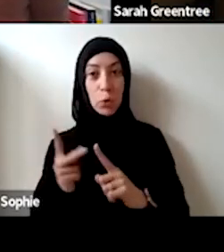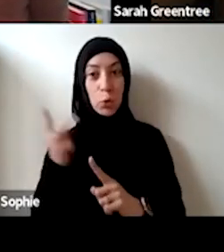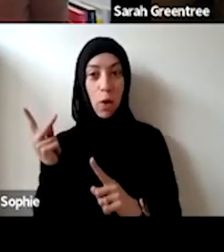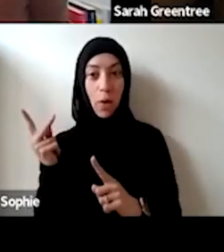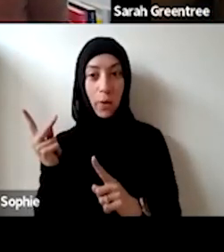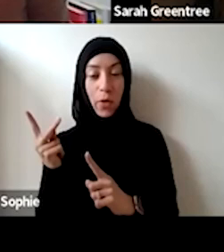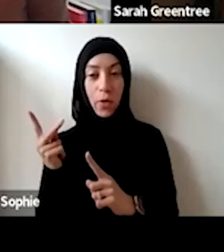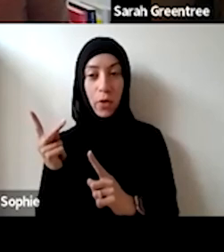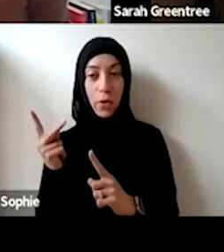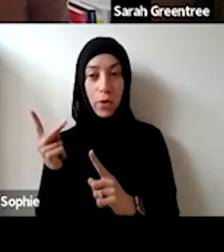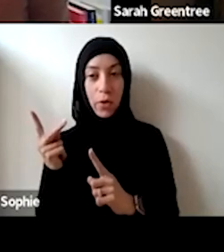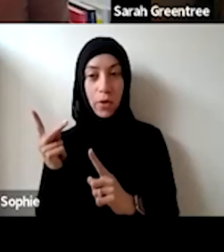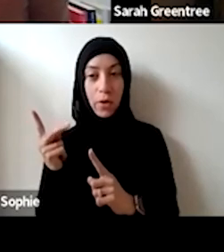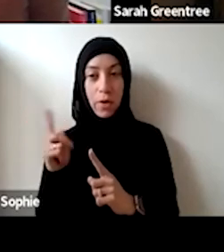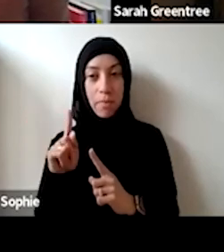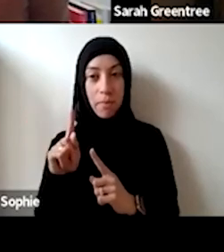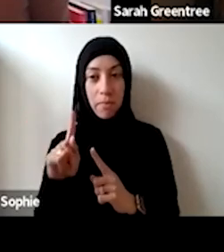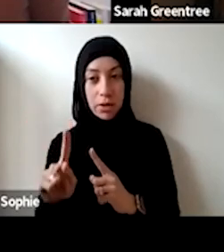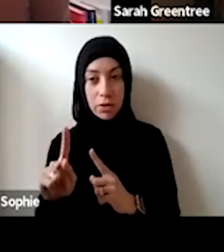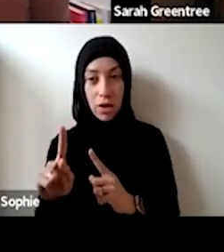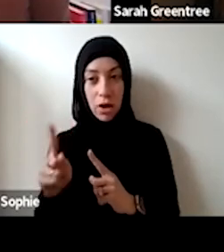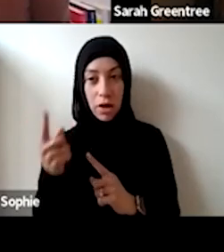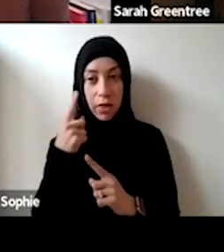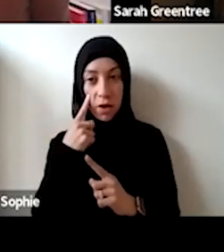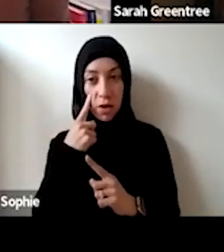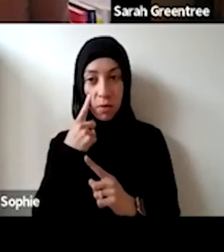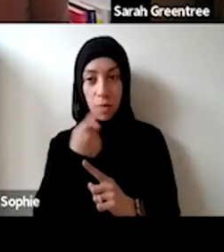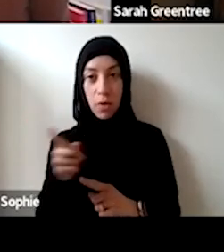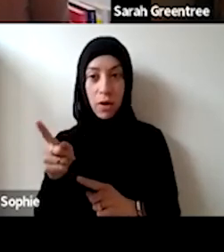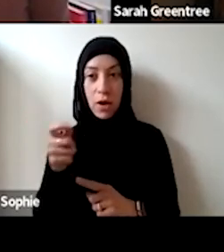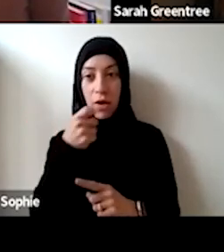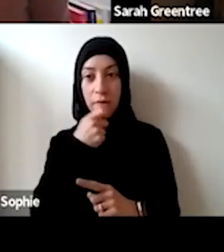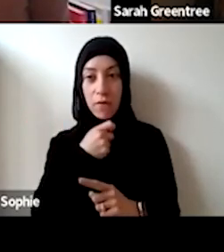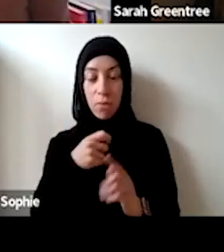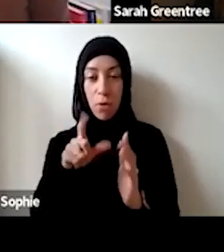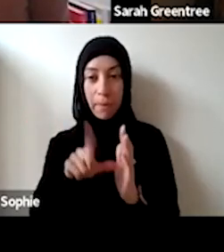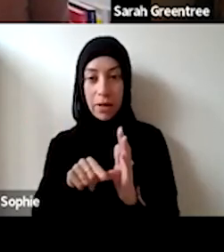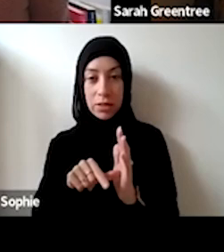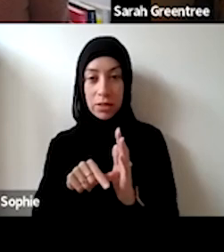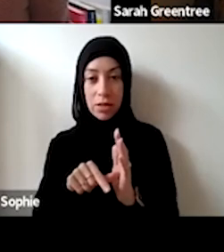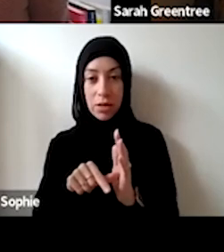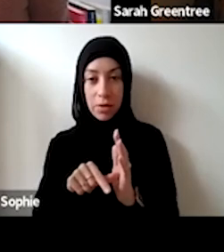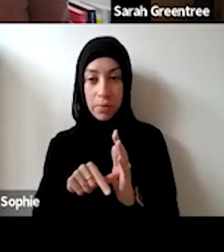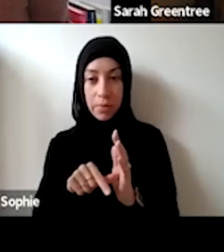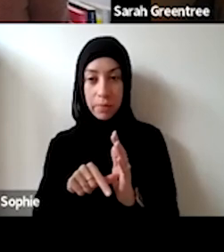Pm. But I think we'll keep going for a few more minutes, perhaps one for me. But I think we can all keep going for a few more minutes perhaps? SPEAKER: